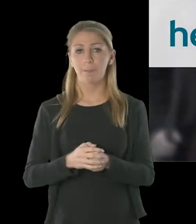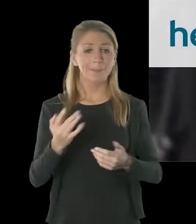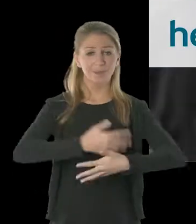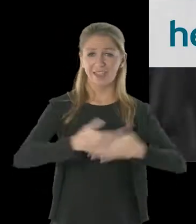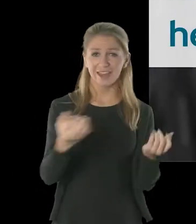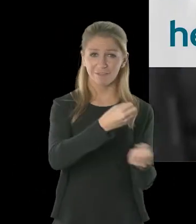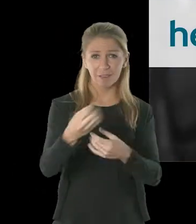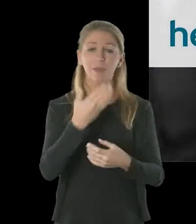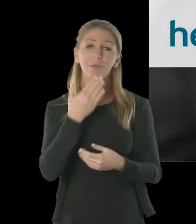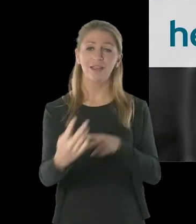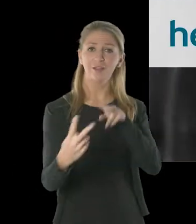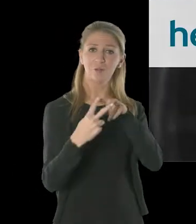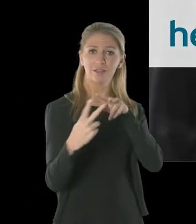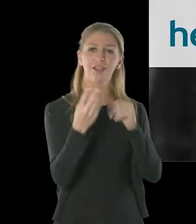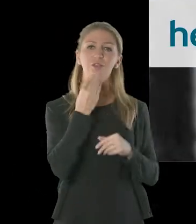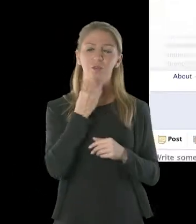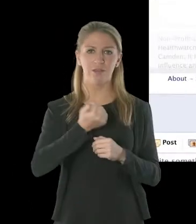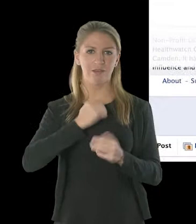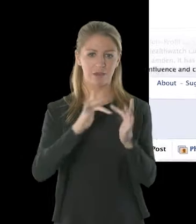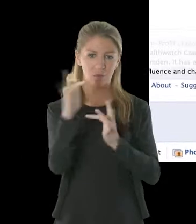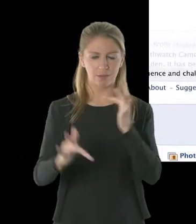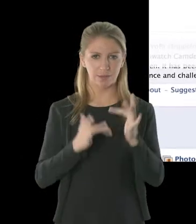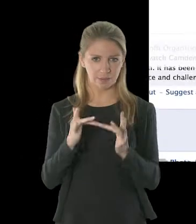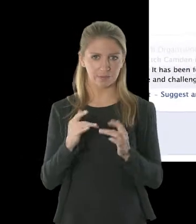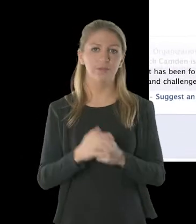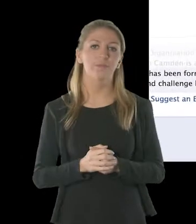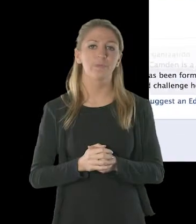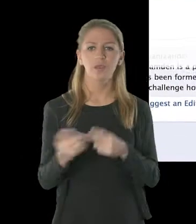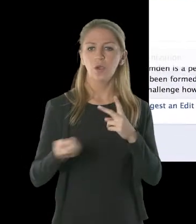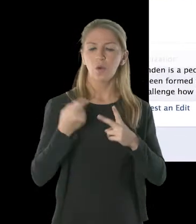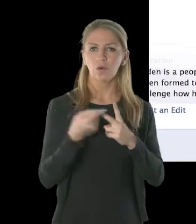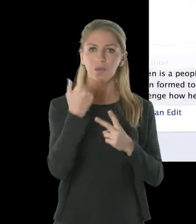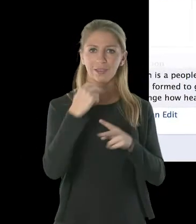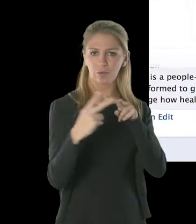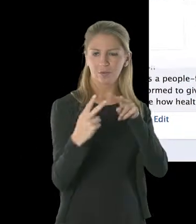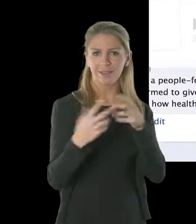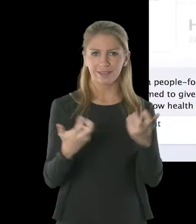We’ve also got a Facebook page called Healthwatch Camden that you can join.